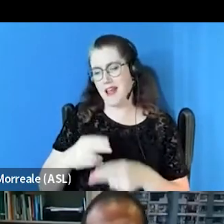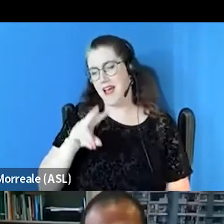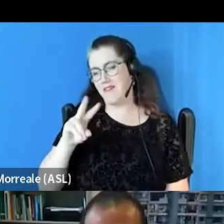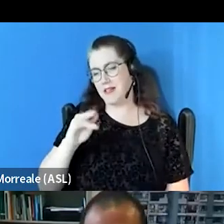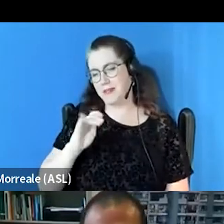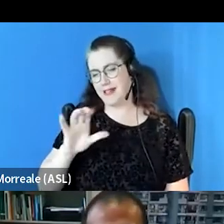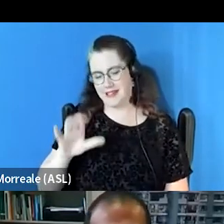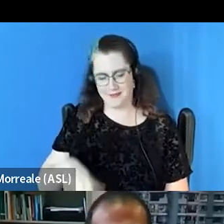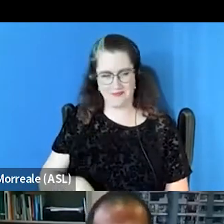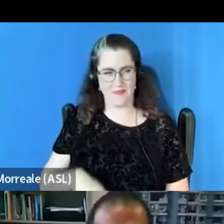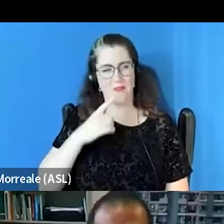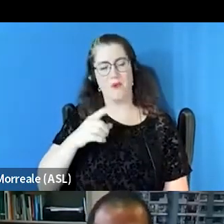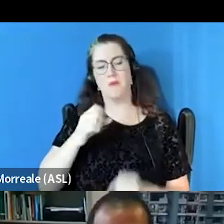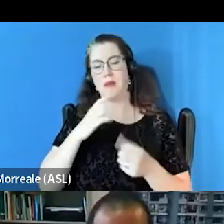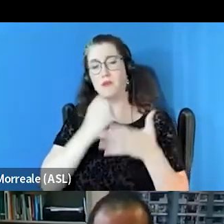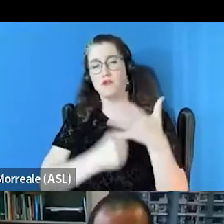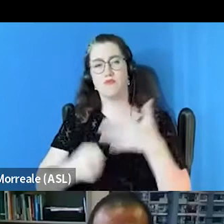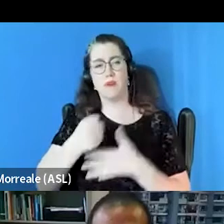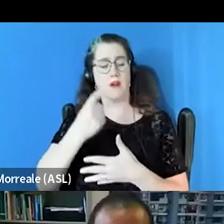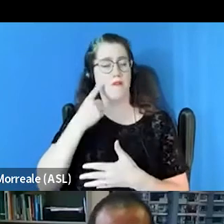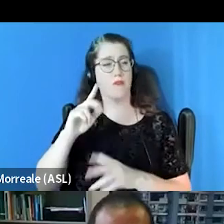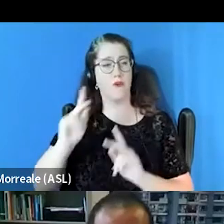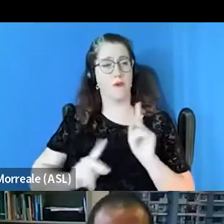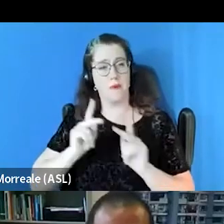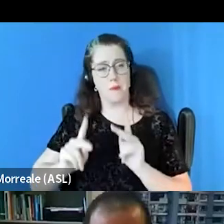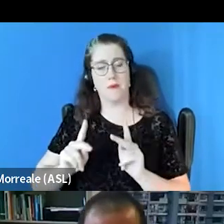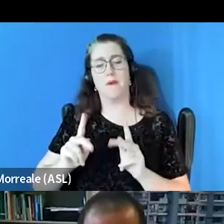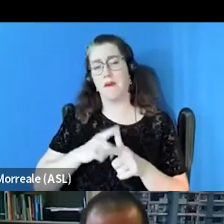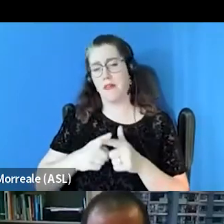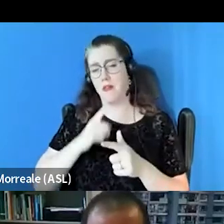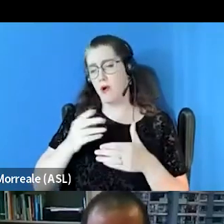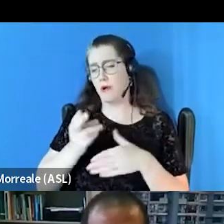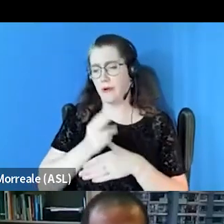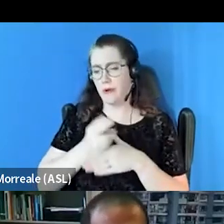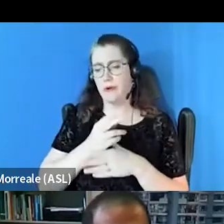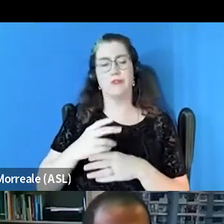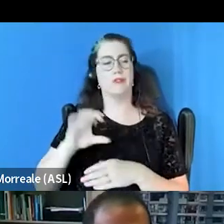to prioritize folks who then were using Shelter Plus Care vouchers.